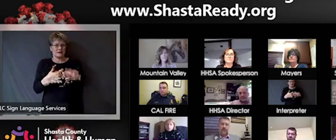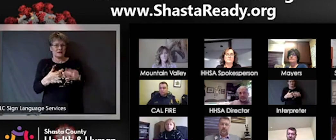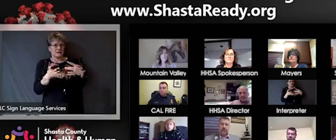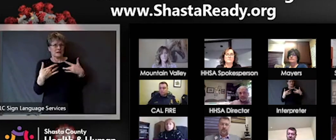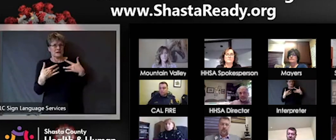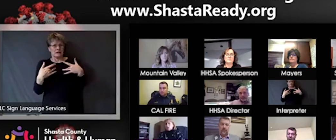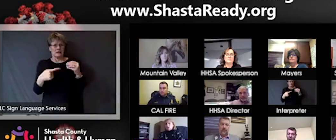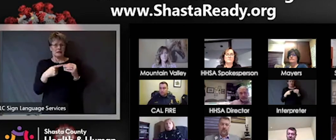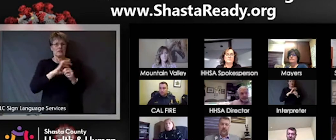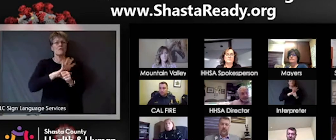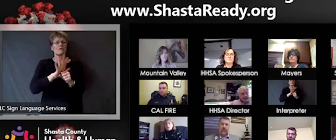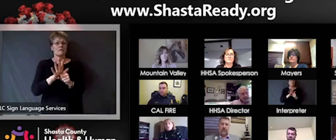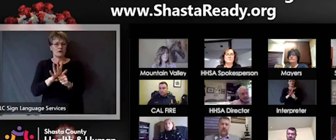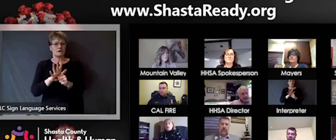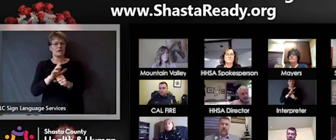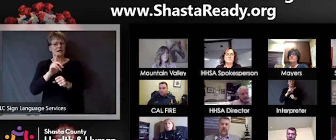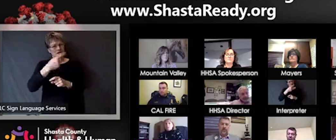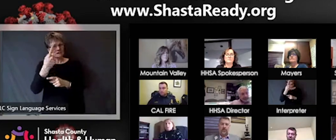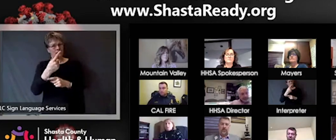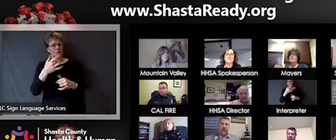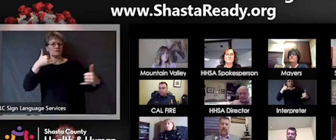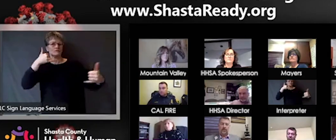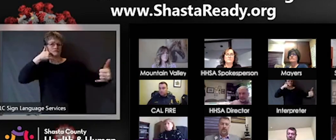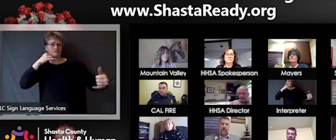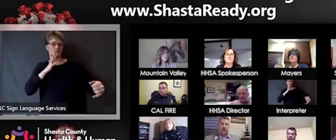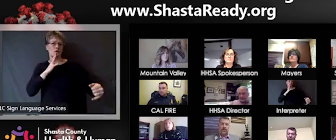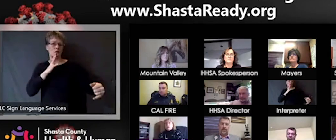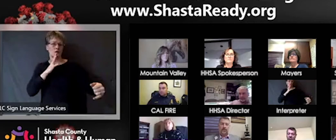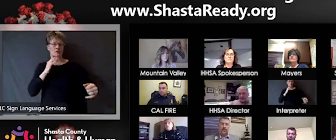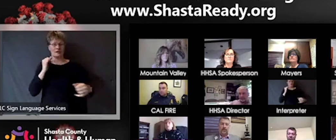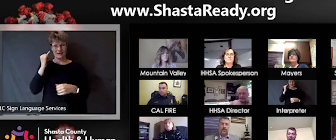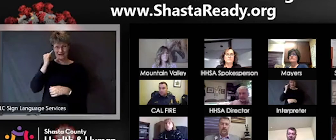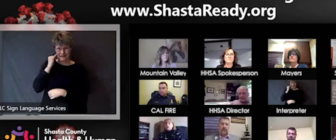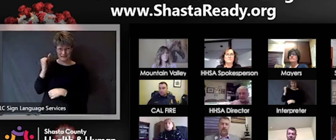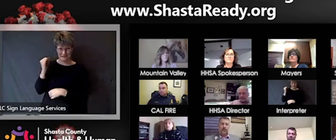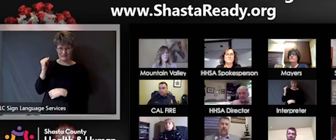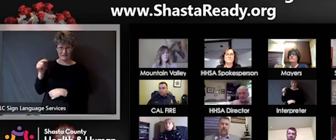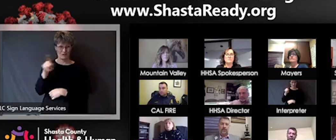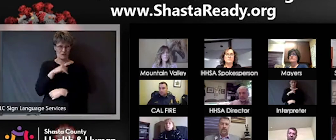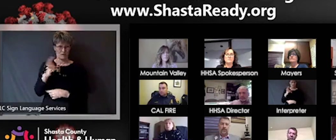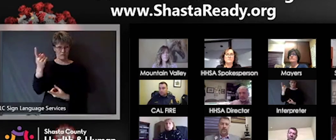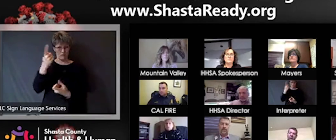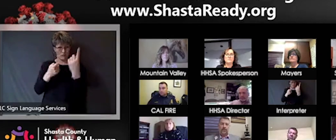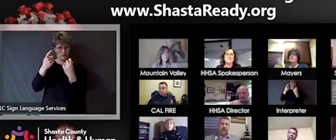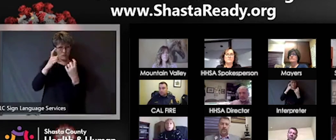Calling 211 if you have any questions about resources out